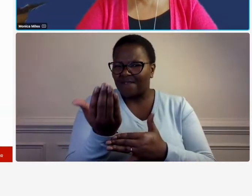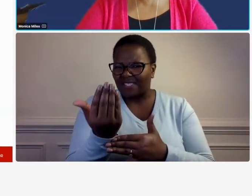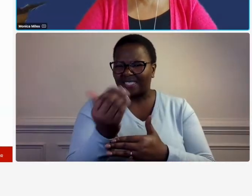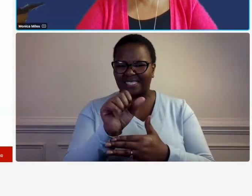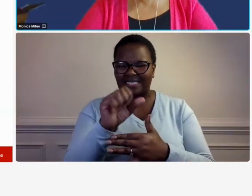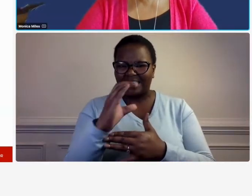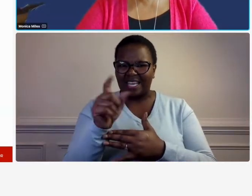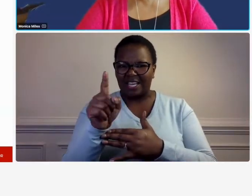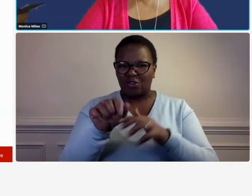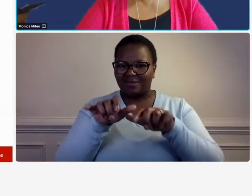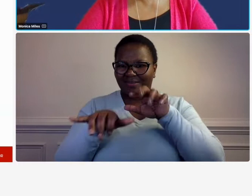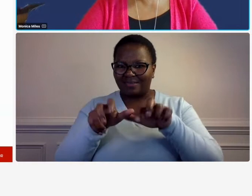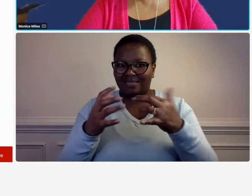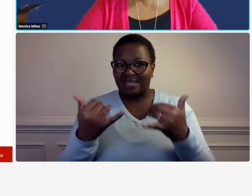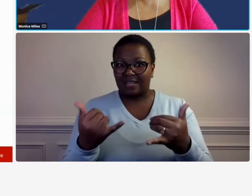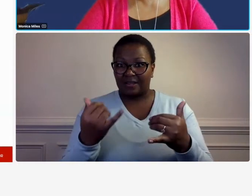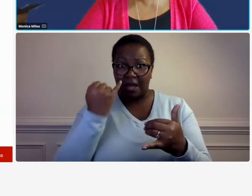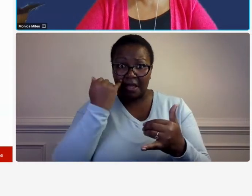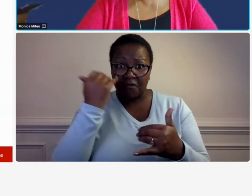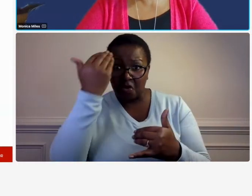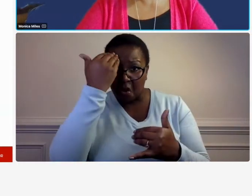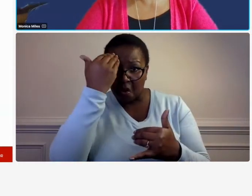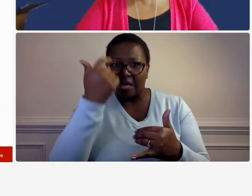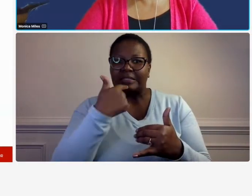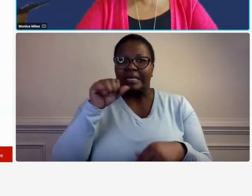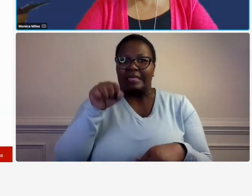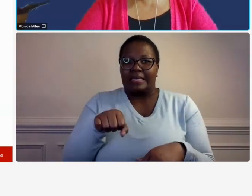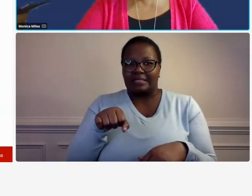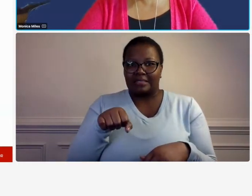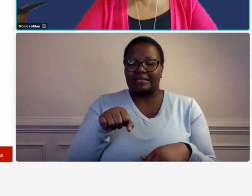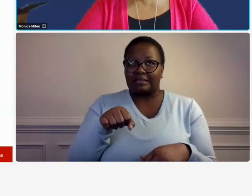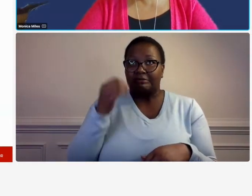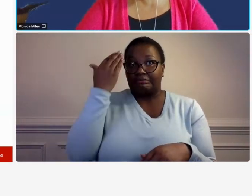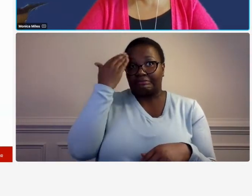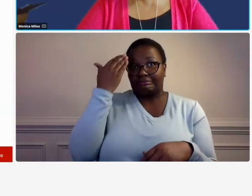in if you're well versed put yes if you're not well versed put no